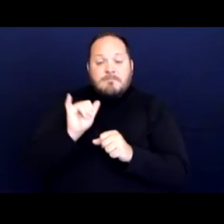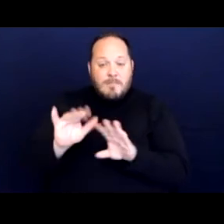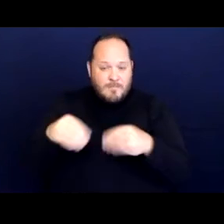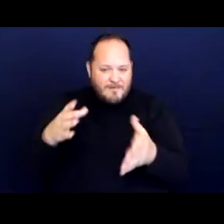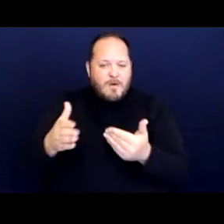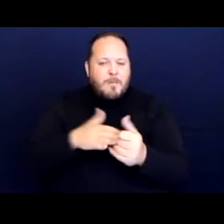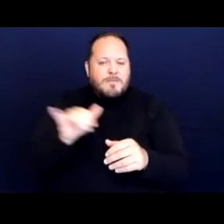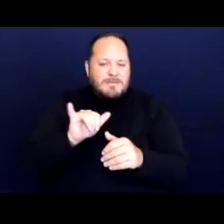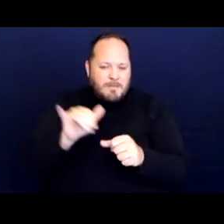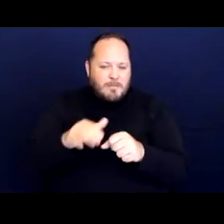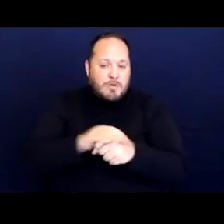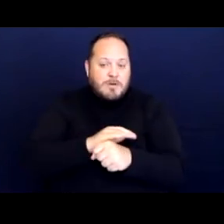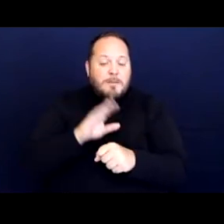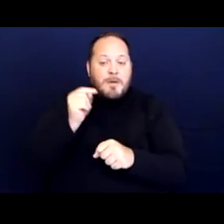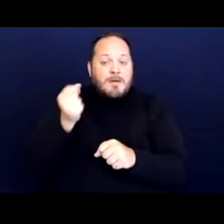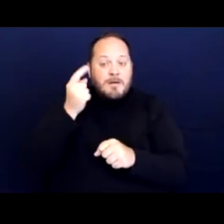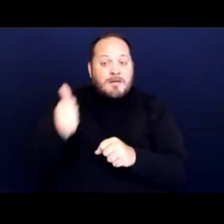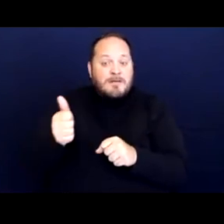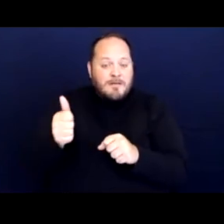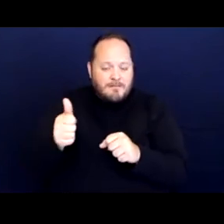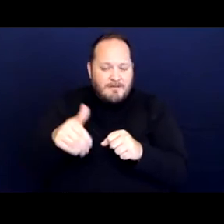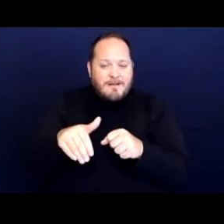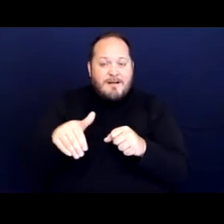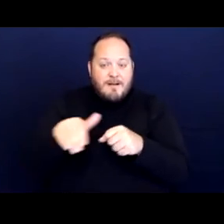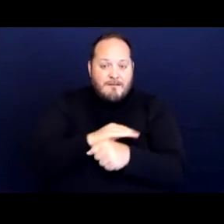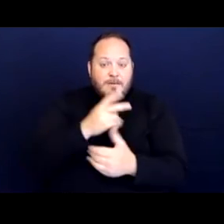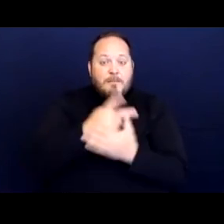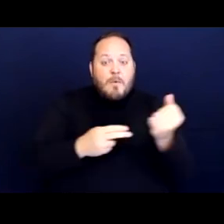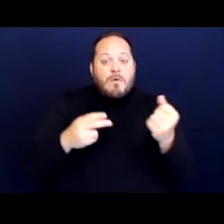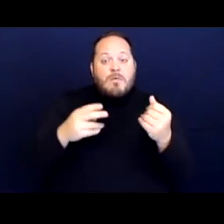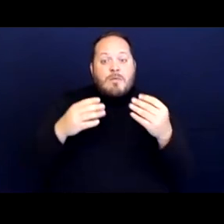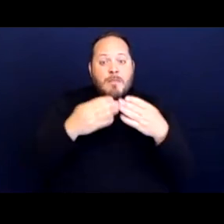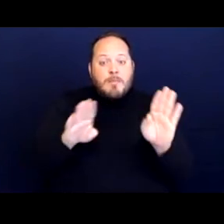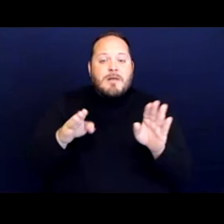but covers public and private entities that receive federal financial assistance.